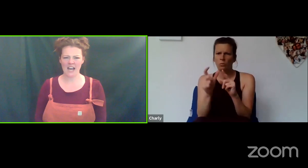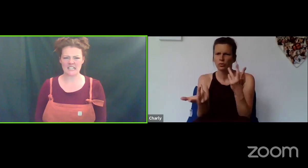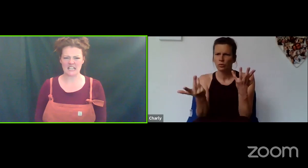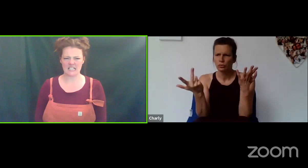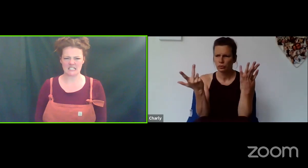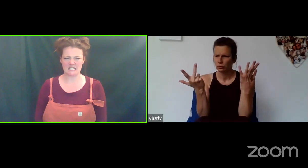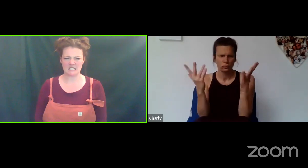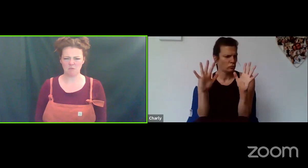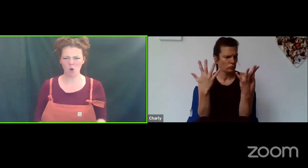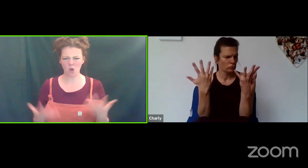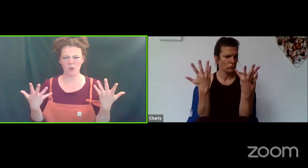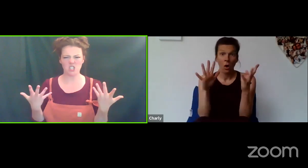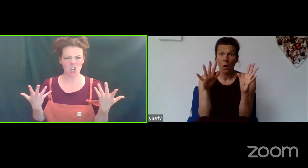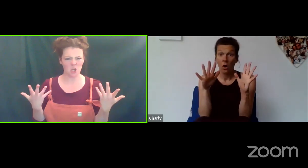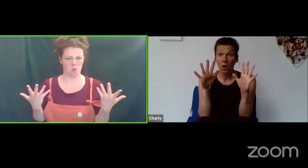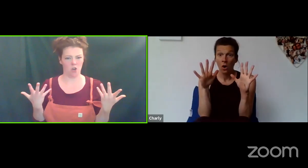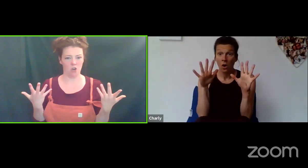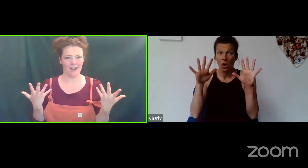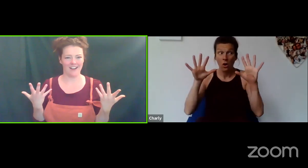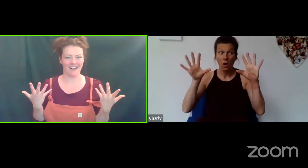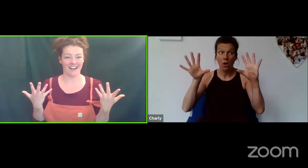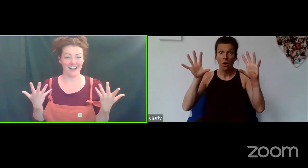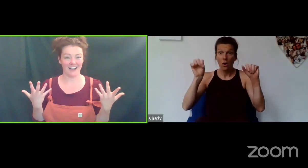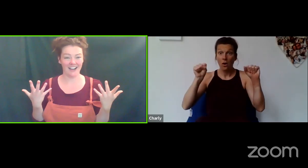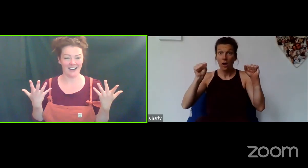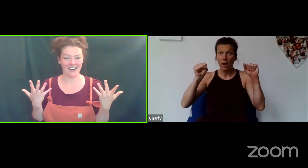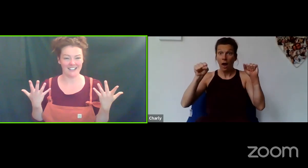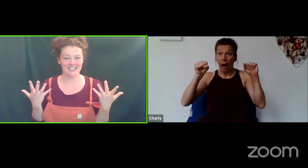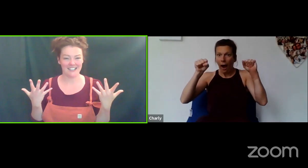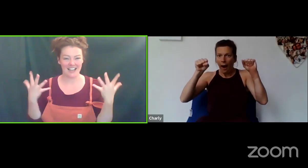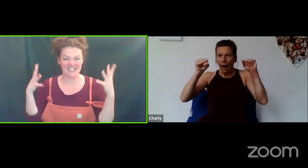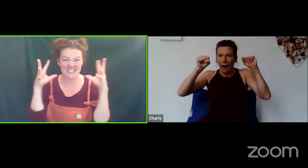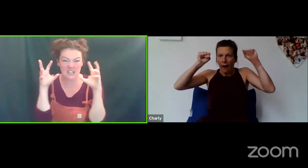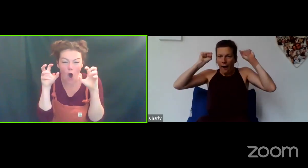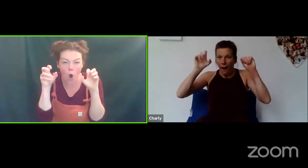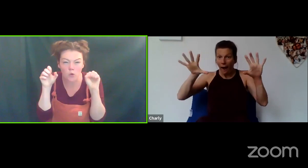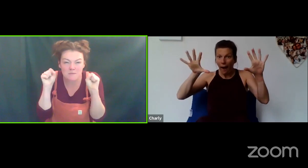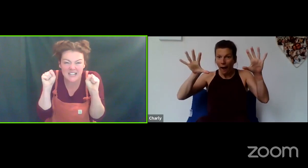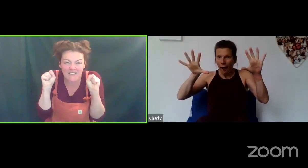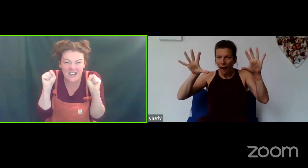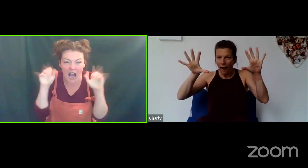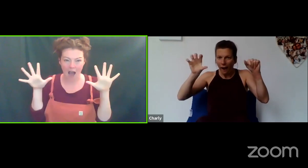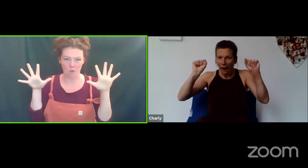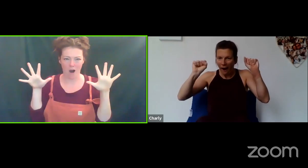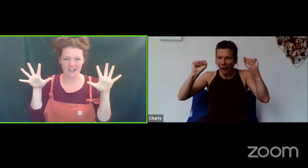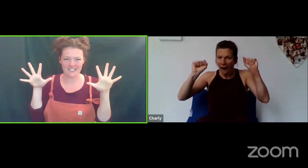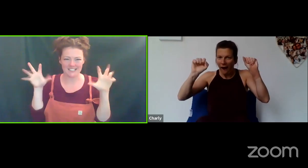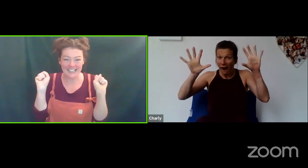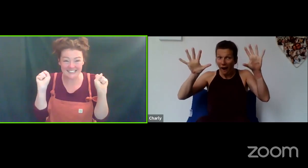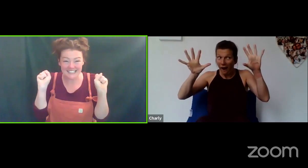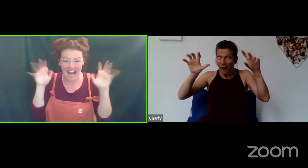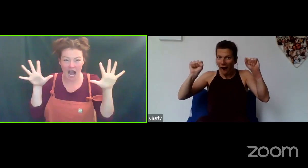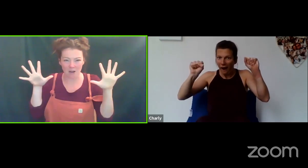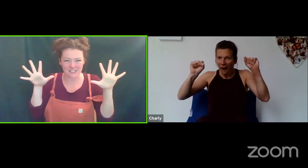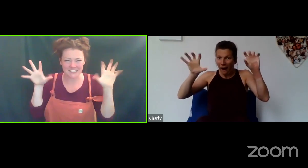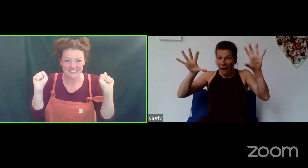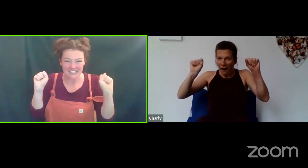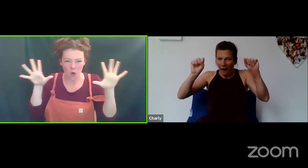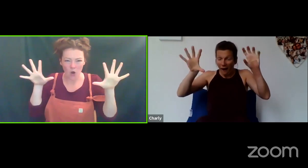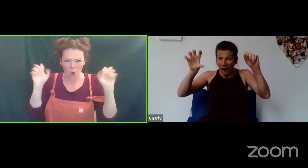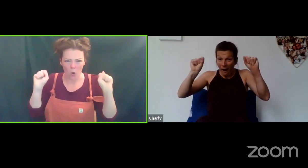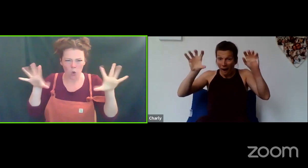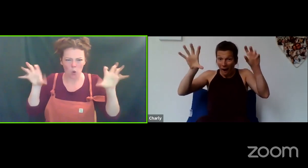hands like this. What could we do? Aha, that's it! Hold them together and wide... in... out...